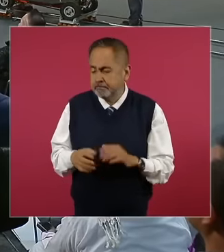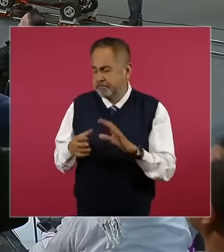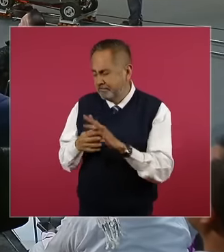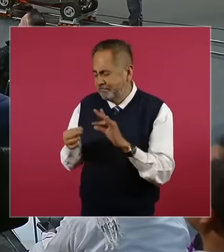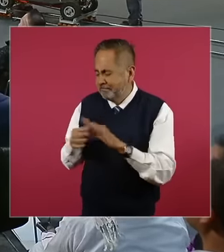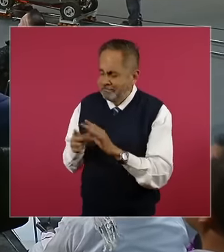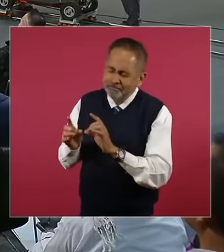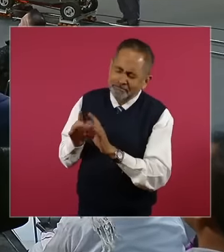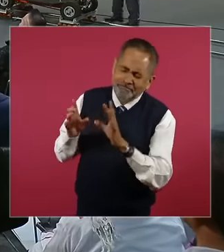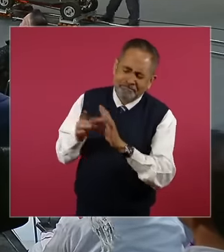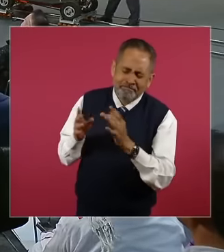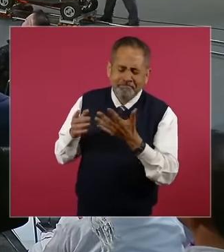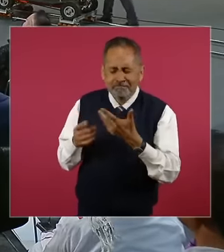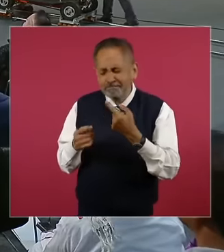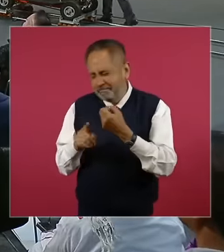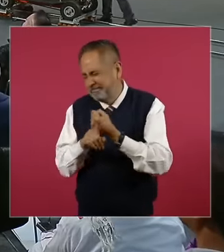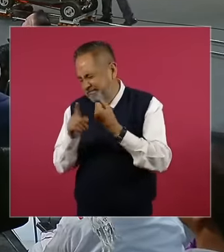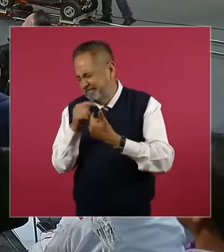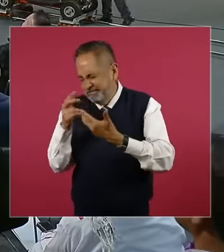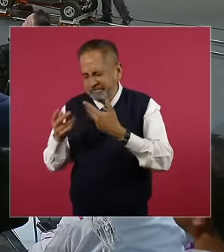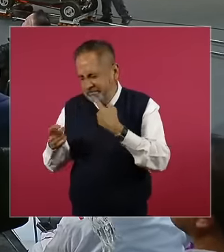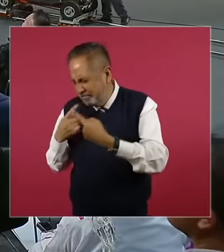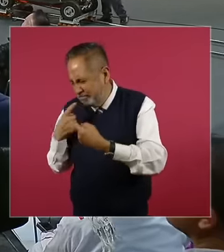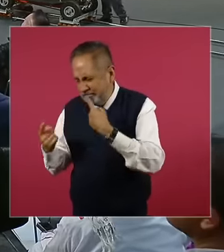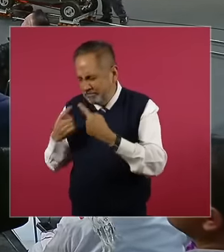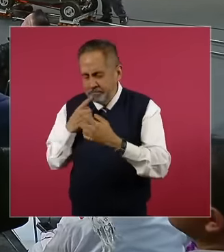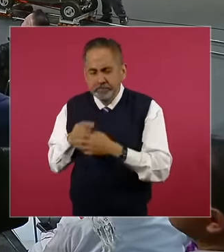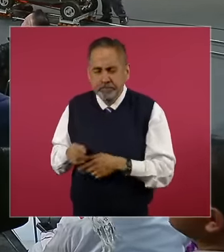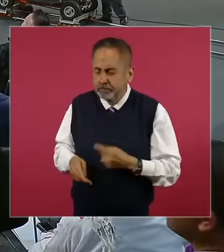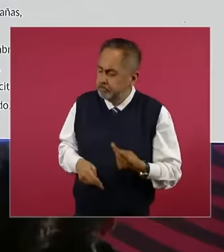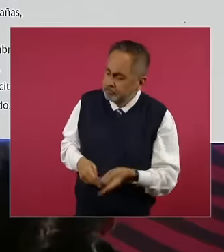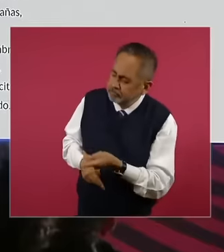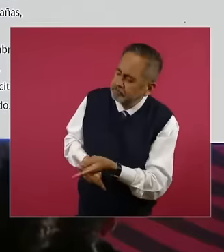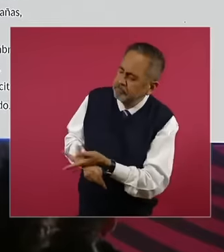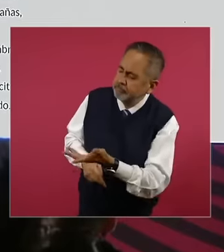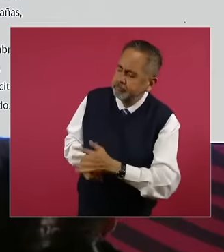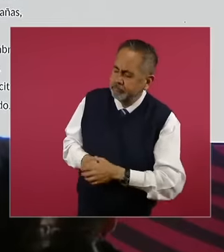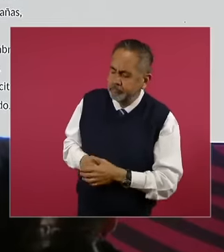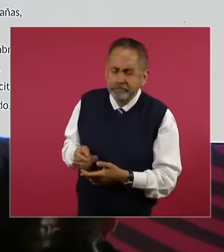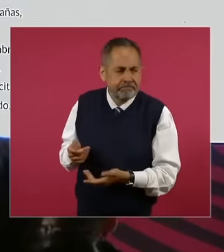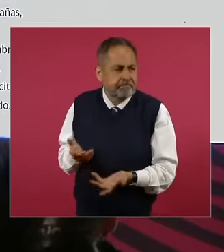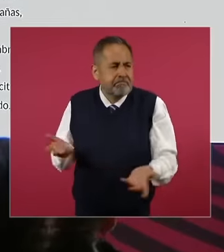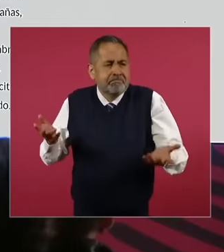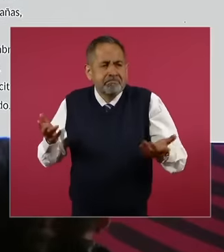asked Don Simón to enumerate the punishments. And now What are you going to